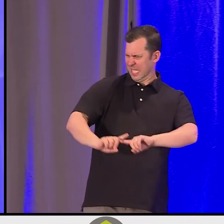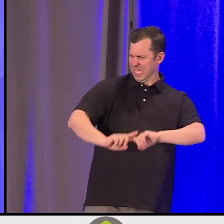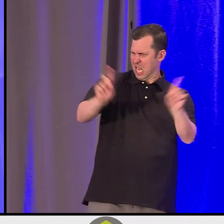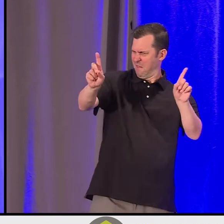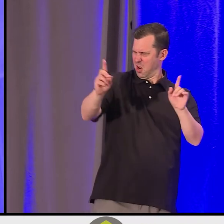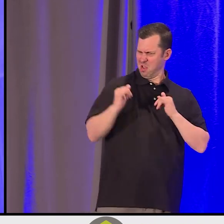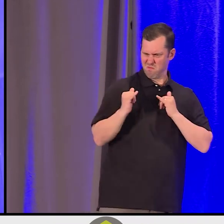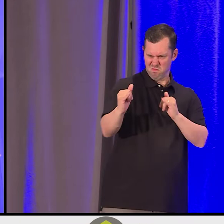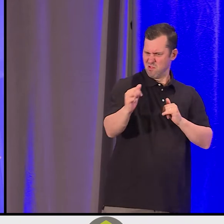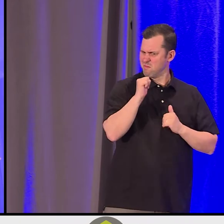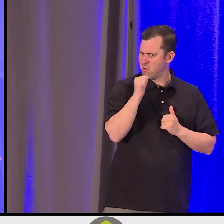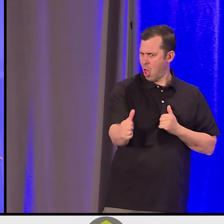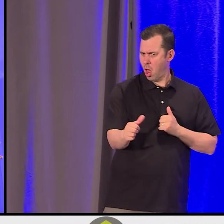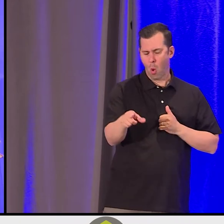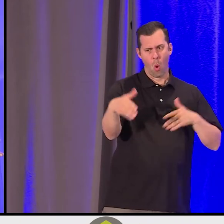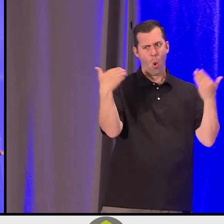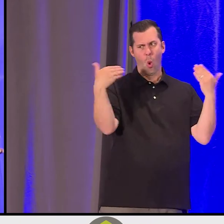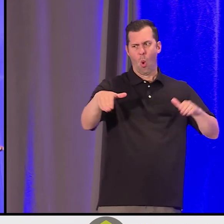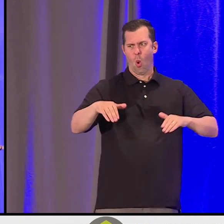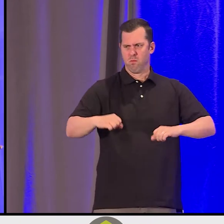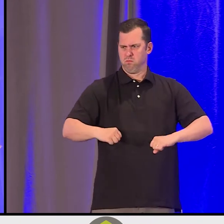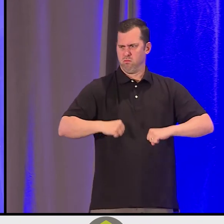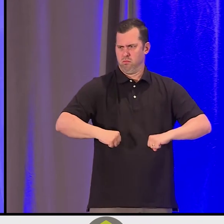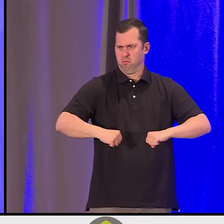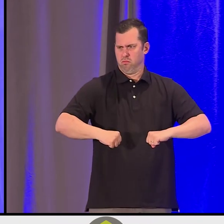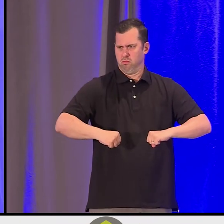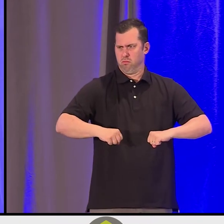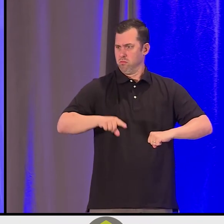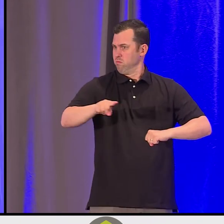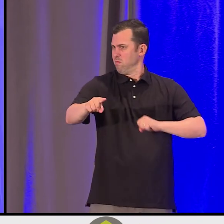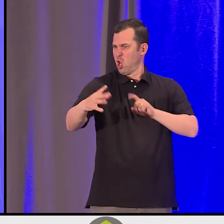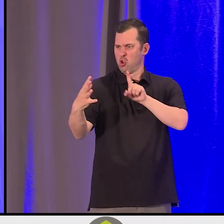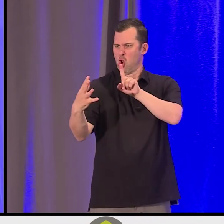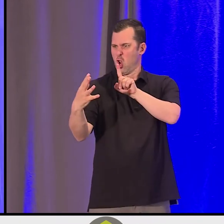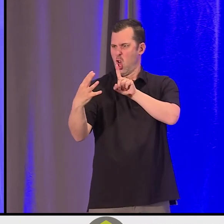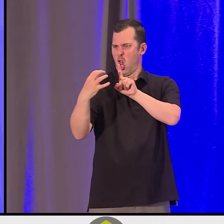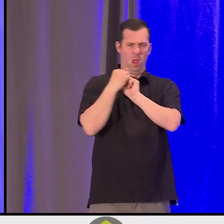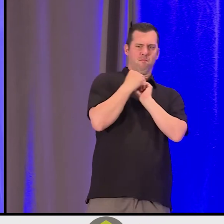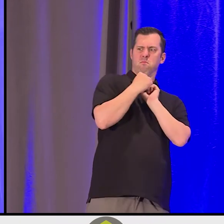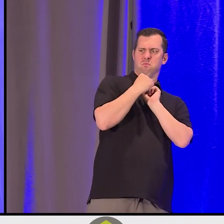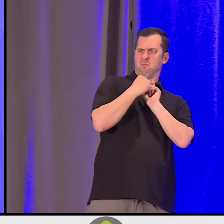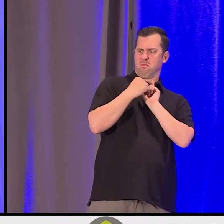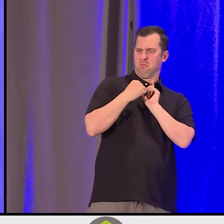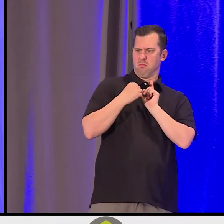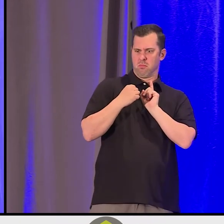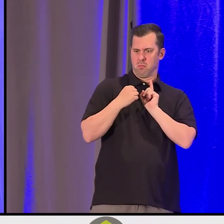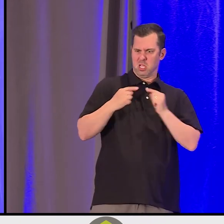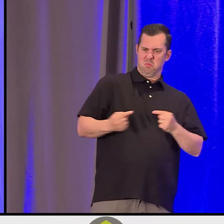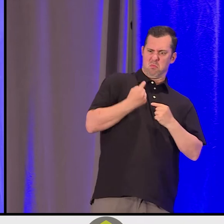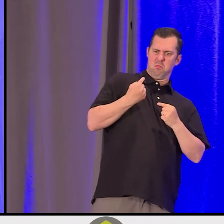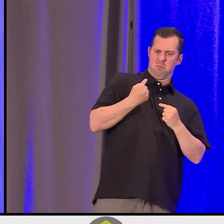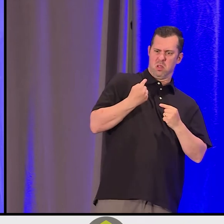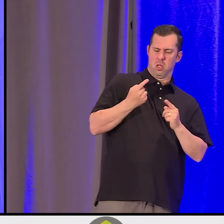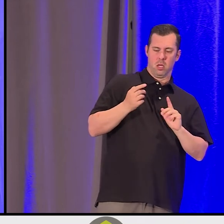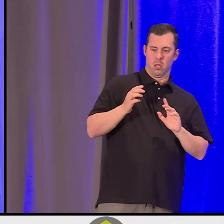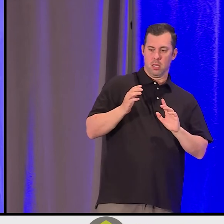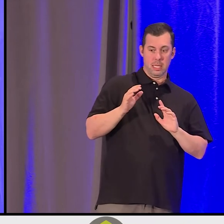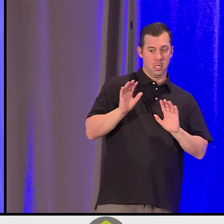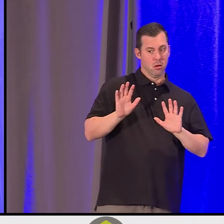and so powerful and has the potential to, if feeling defensive, to really injure us if we overstep our boundaries.